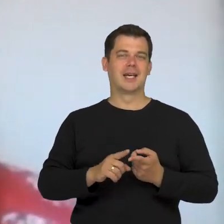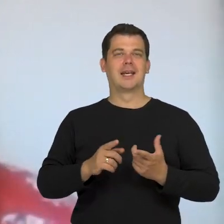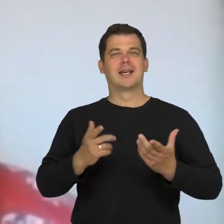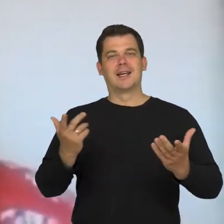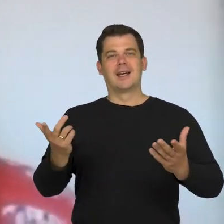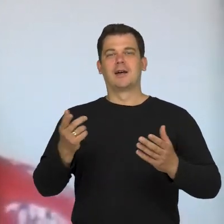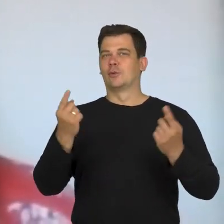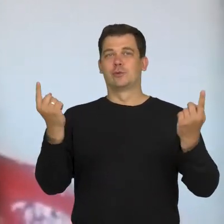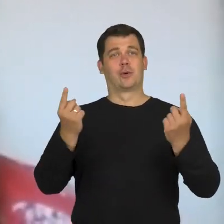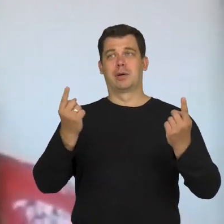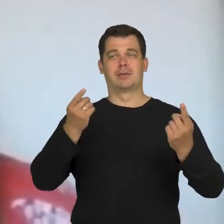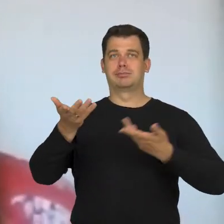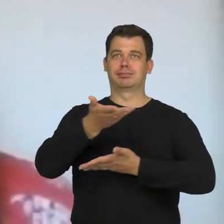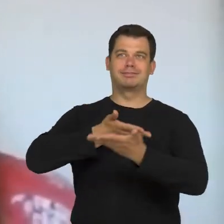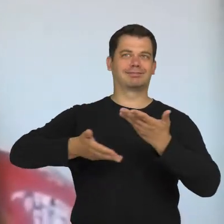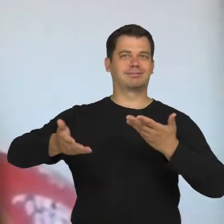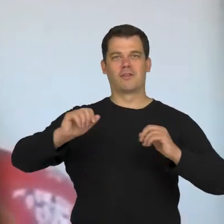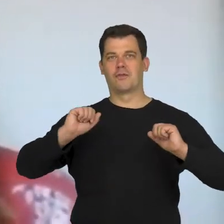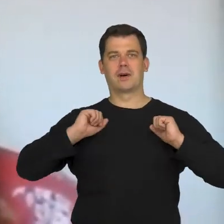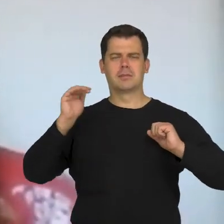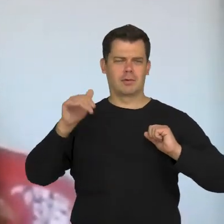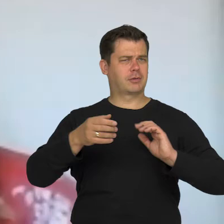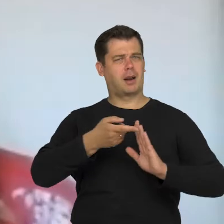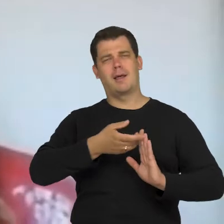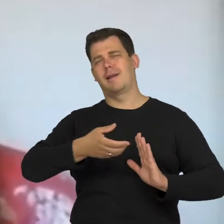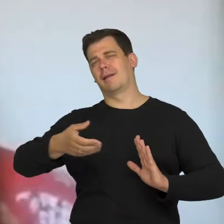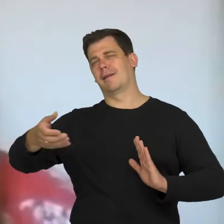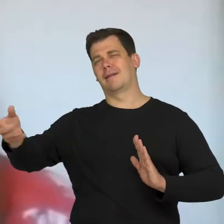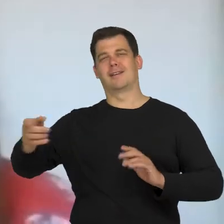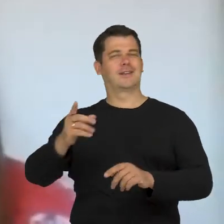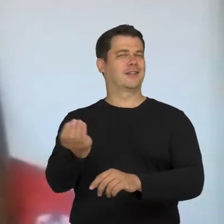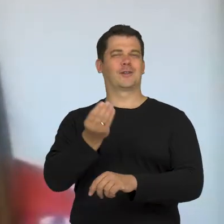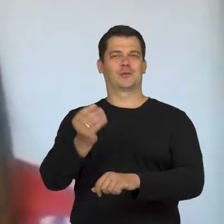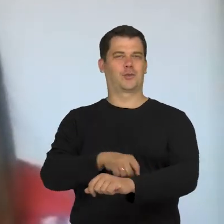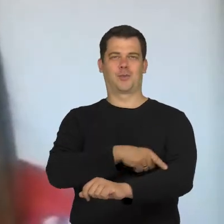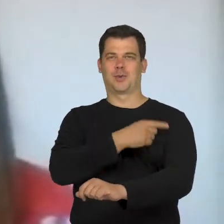It's a pleasure to talk to you. I think we could keep this going for a long time by sharing our thoughts